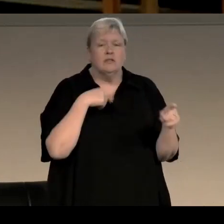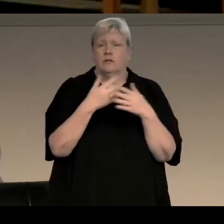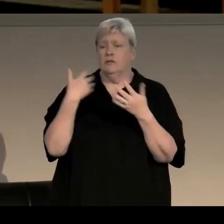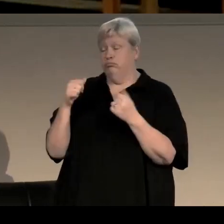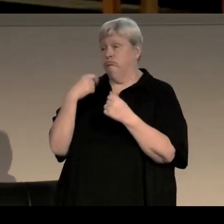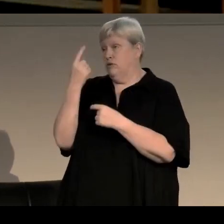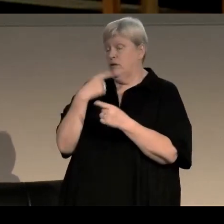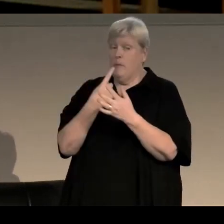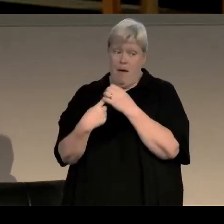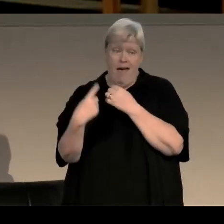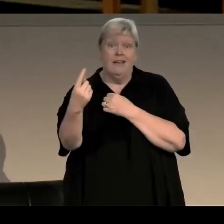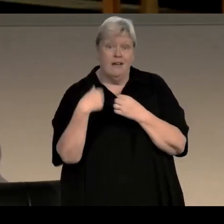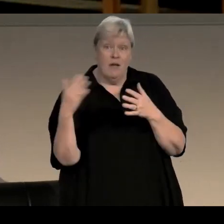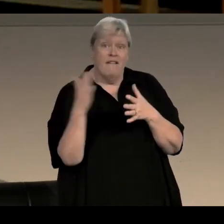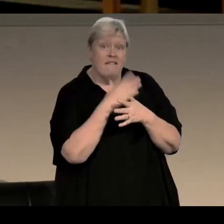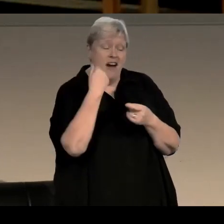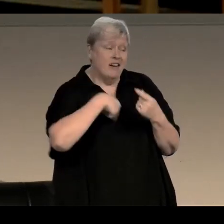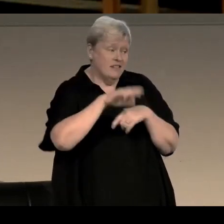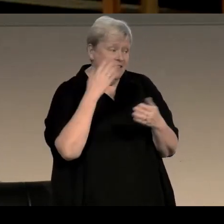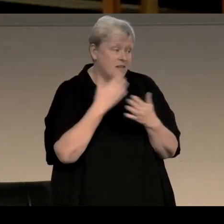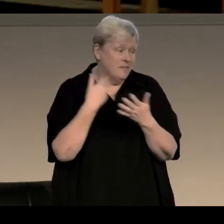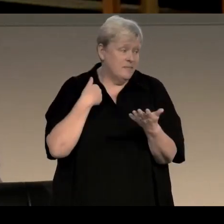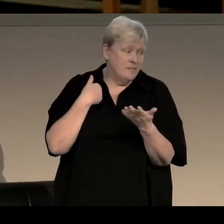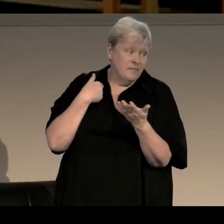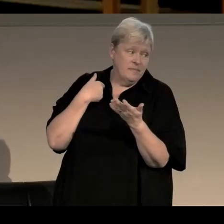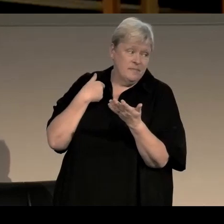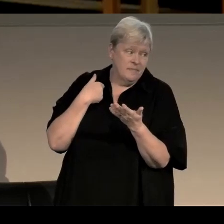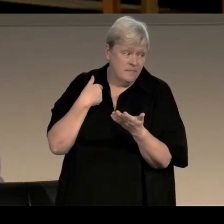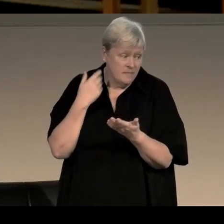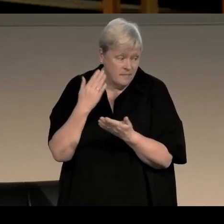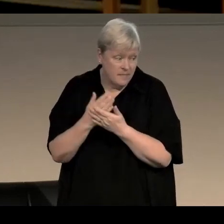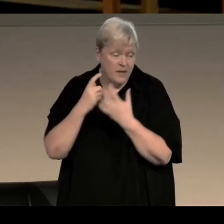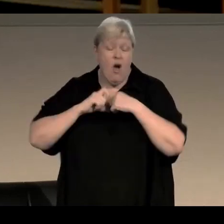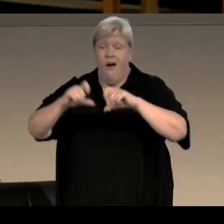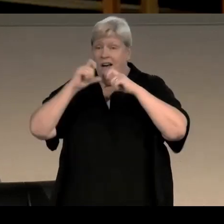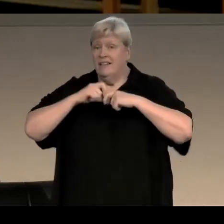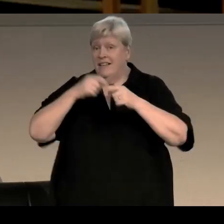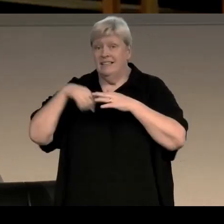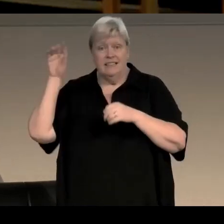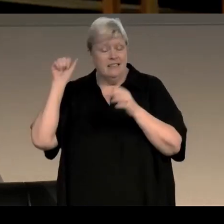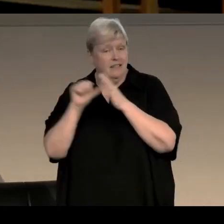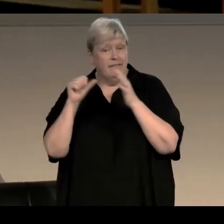she wrote one of the first British crime novels with a lesbian protagonist and has since continued to forge new paths through her work.